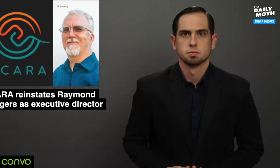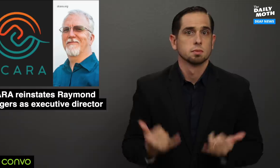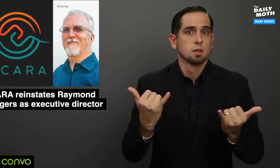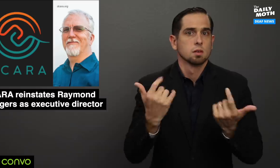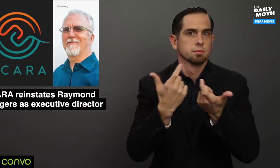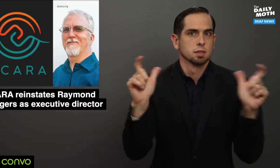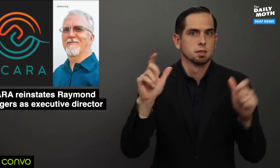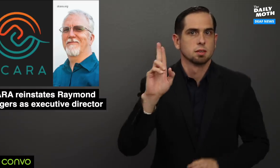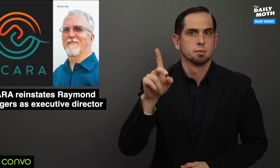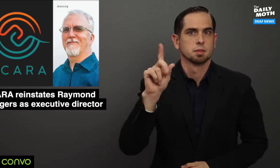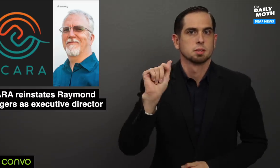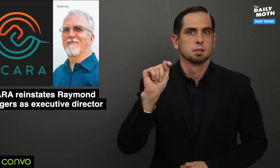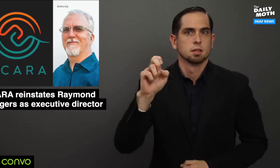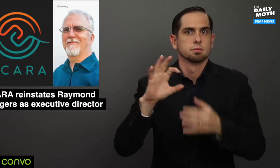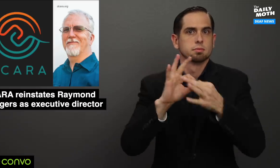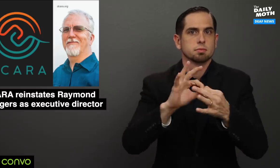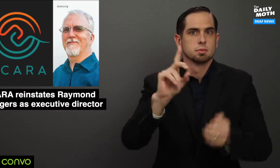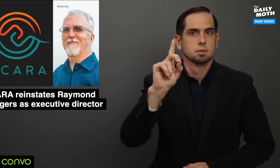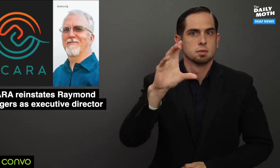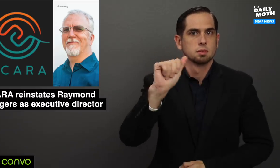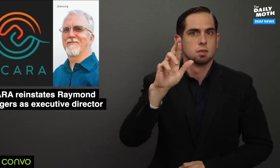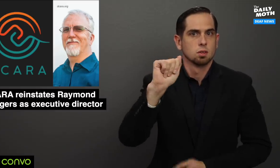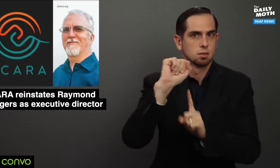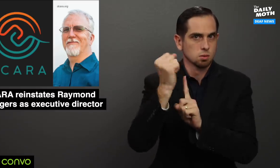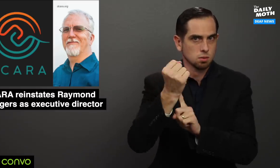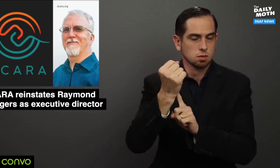Here is a major update with the DCARA situation -